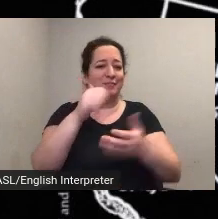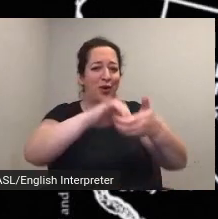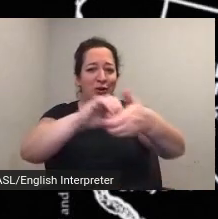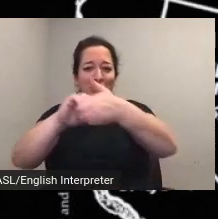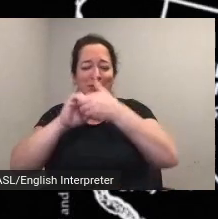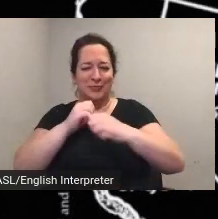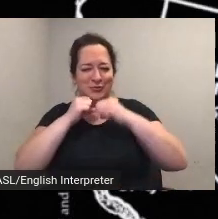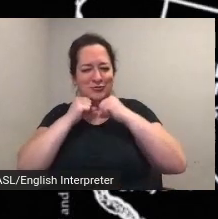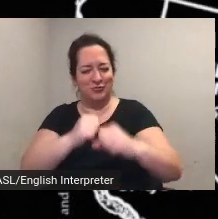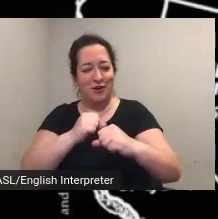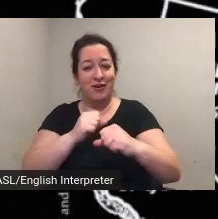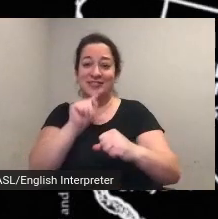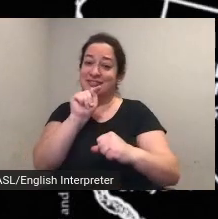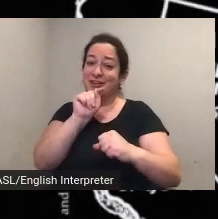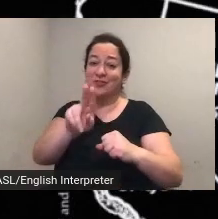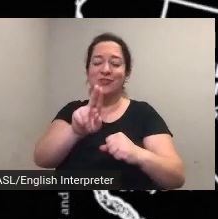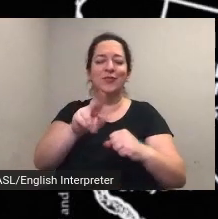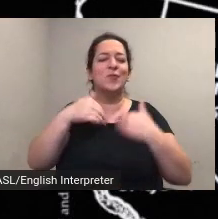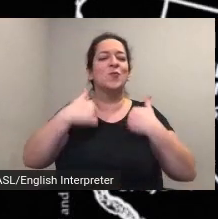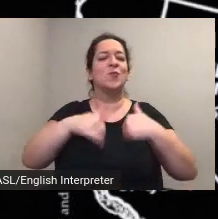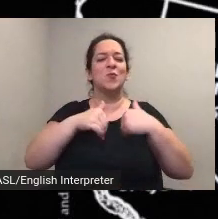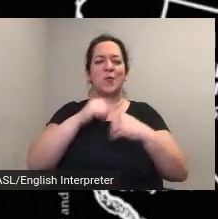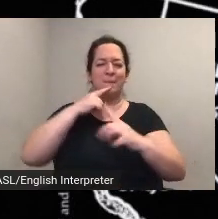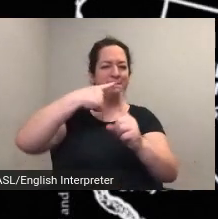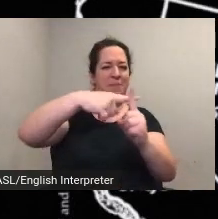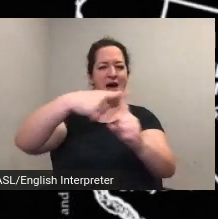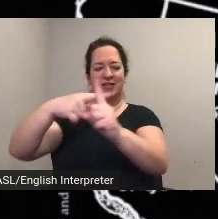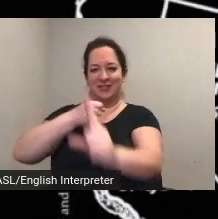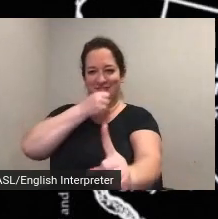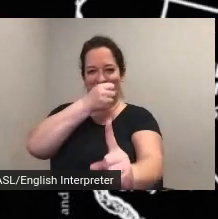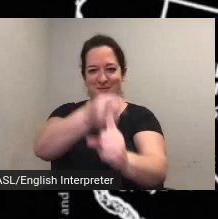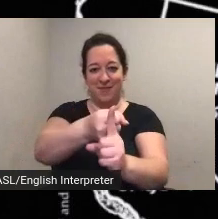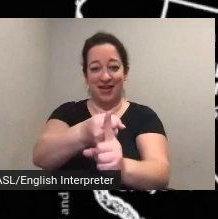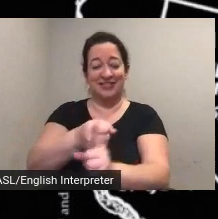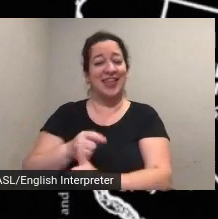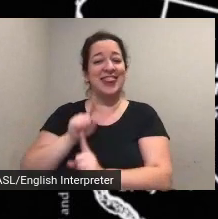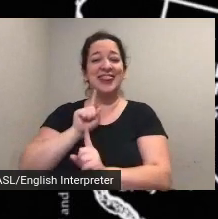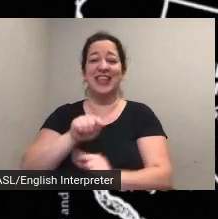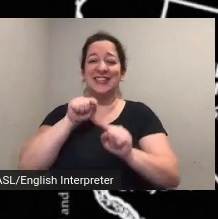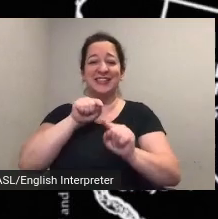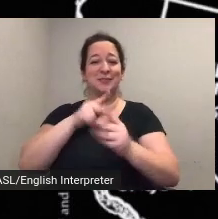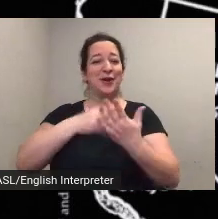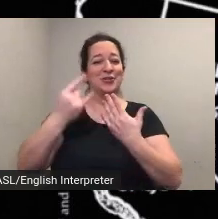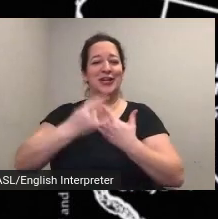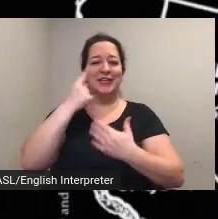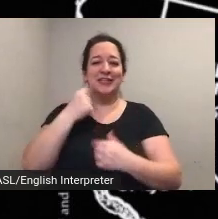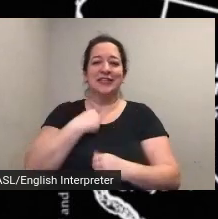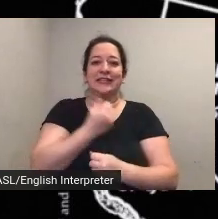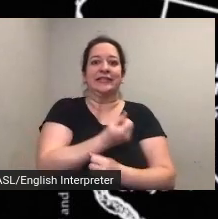impact and solutions to our region and this is just one of several important projects the national park service